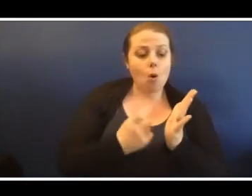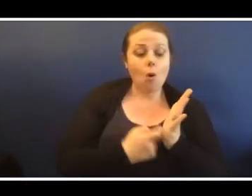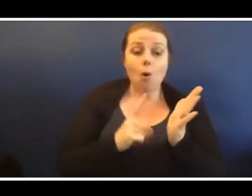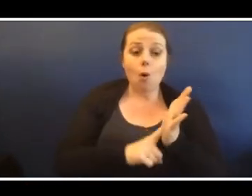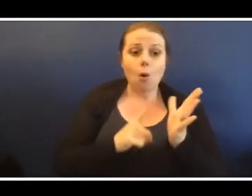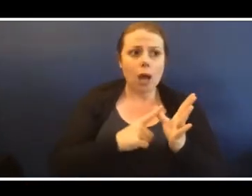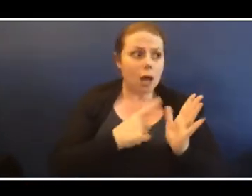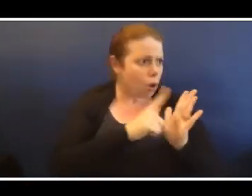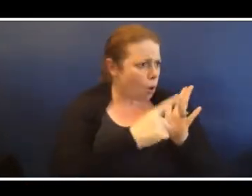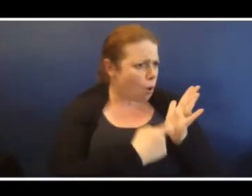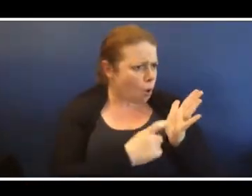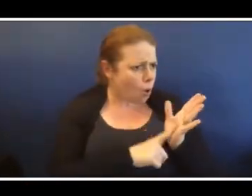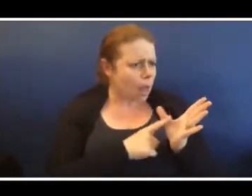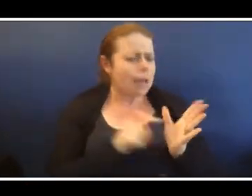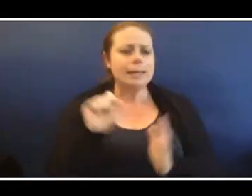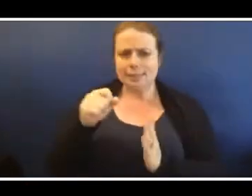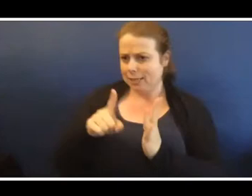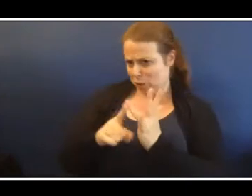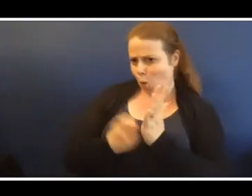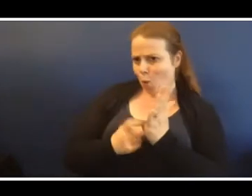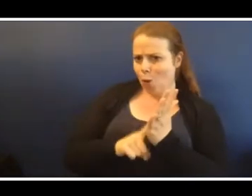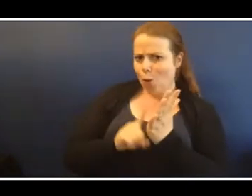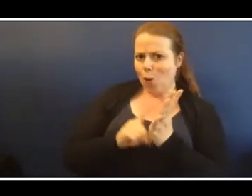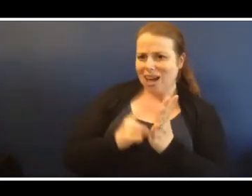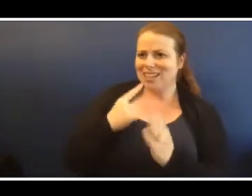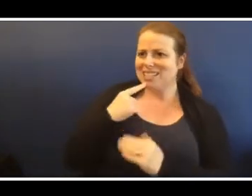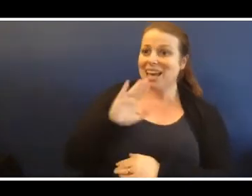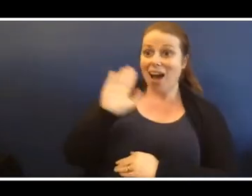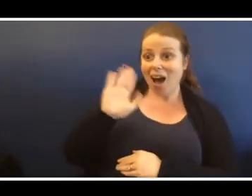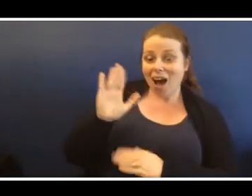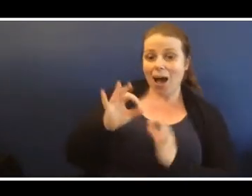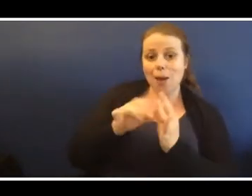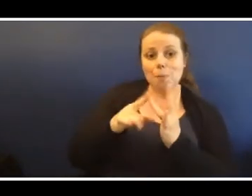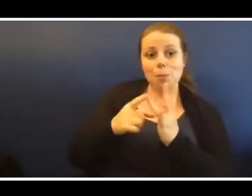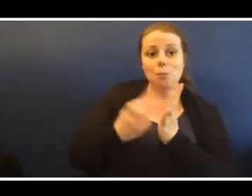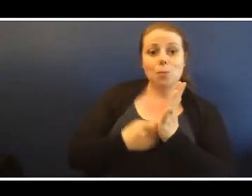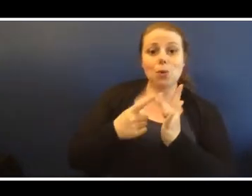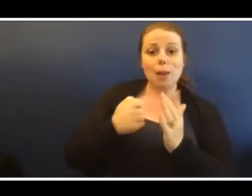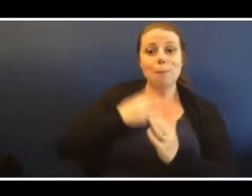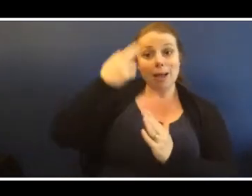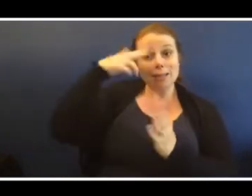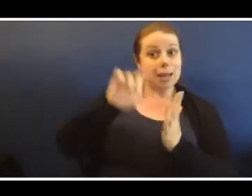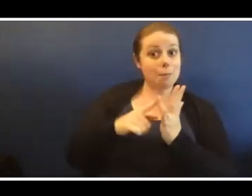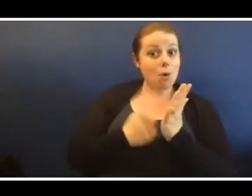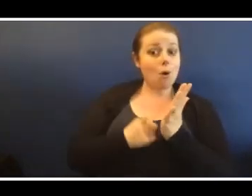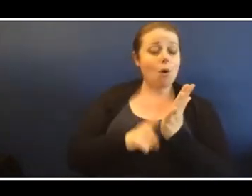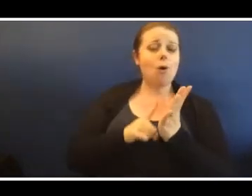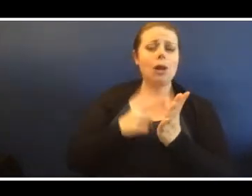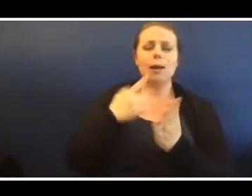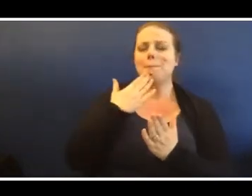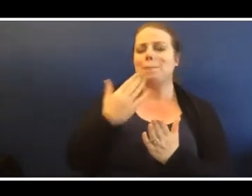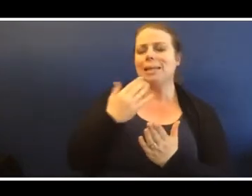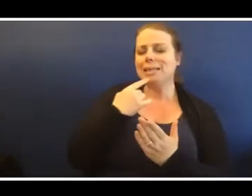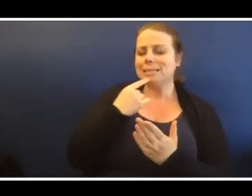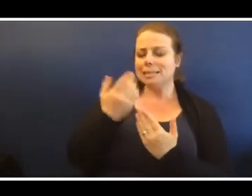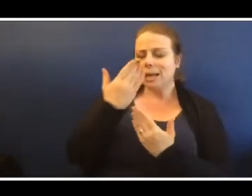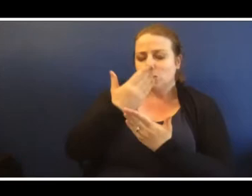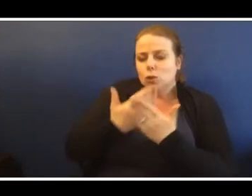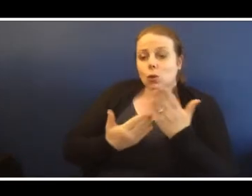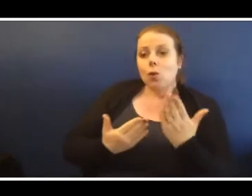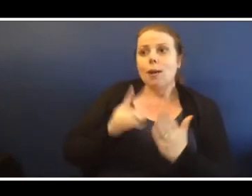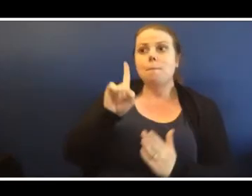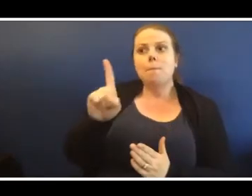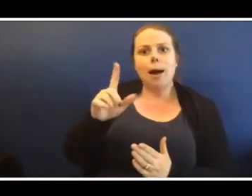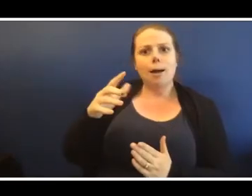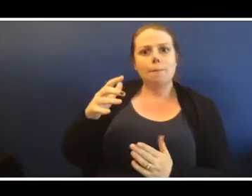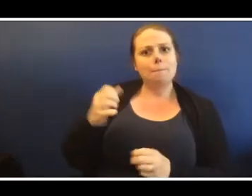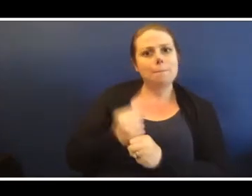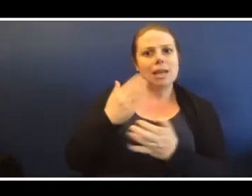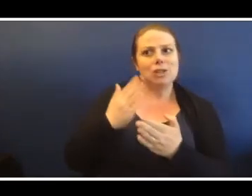Hi Boori my name's Ola and can you please tell us a story and can you make it a scary one? Booooo.